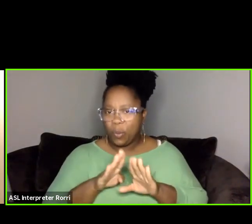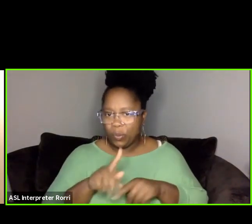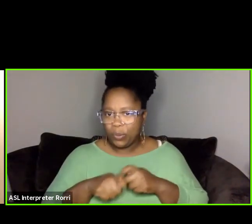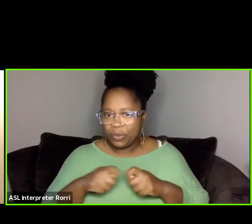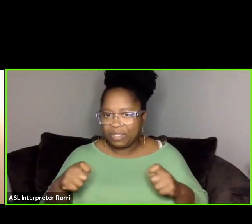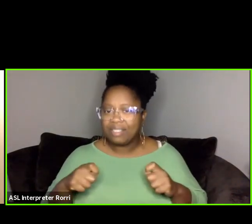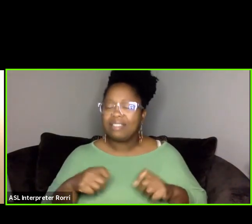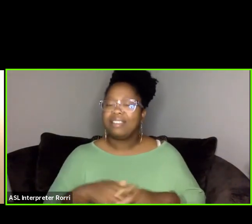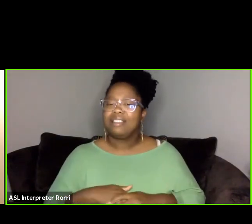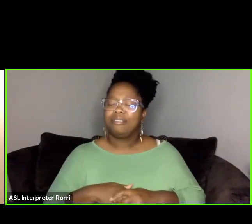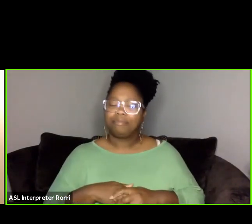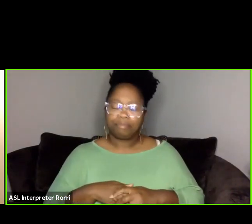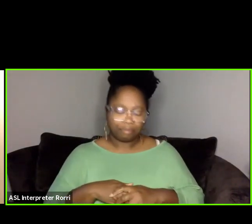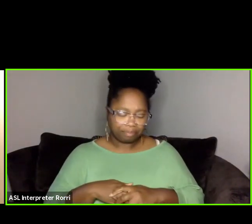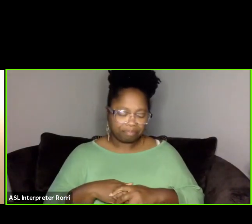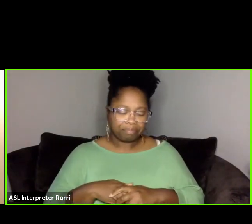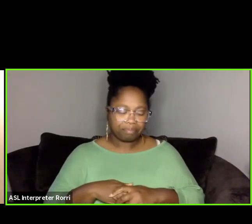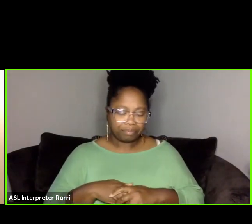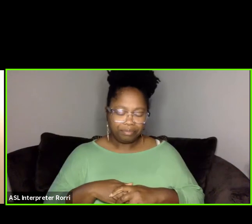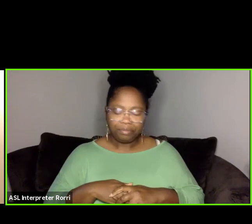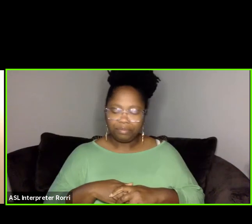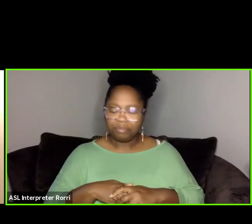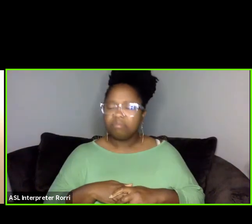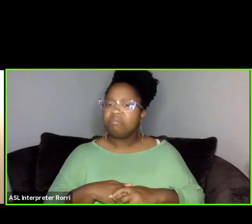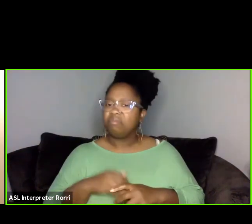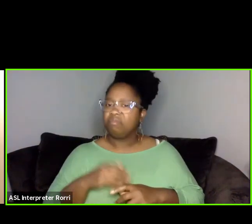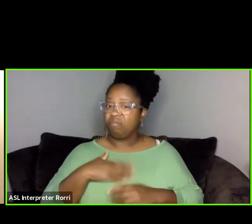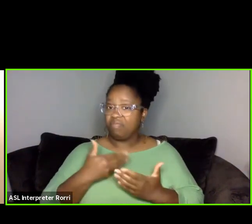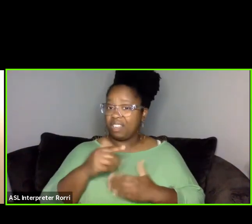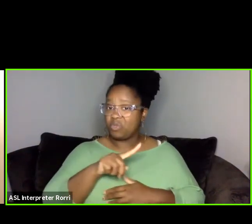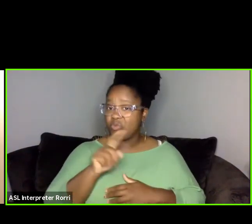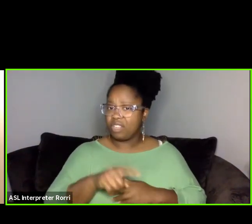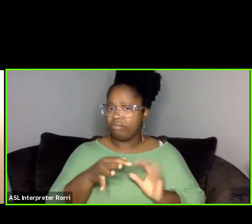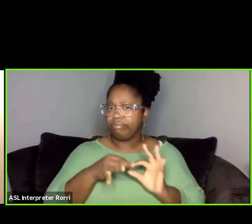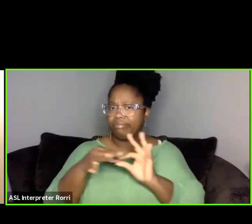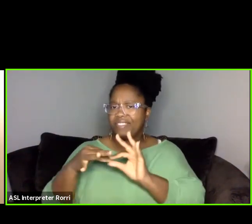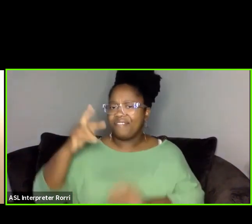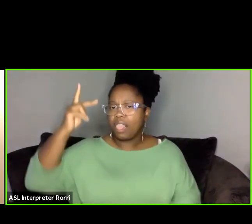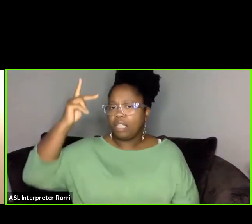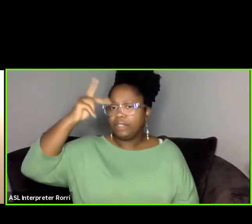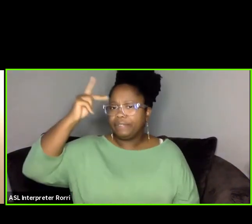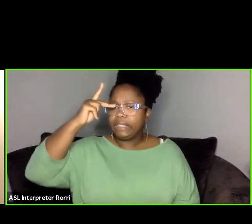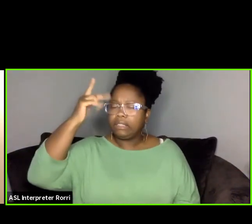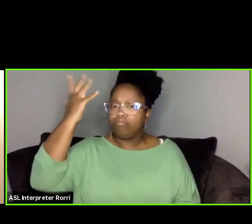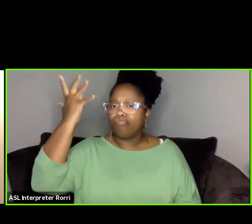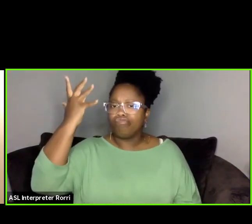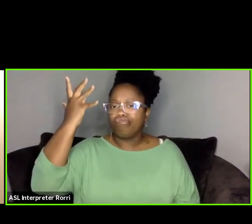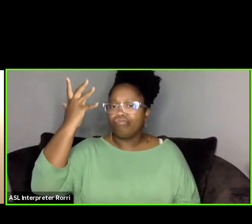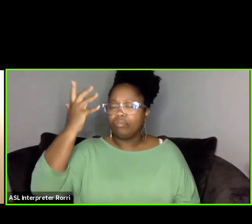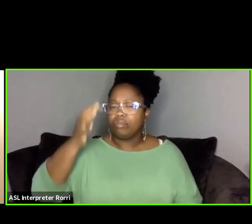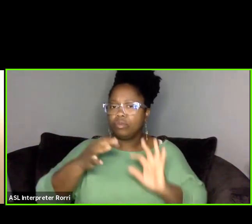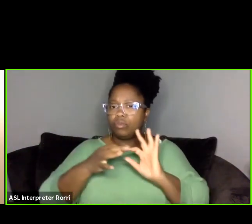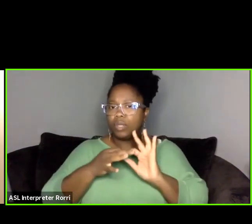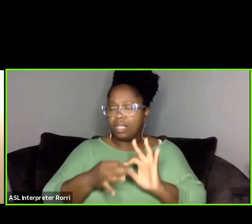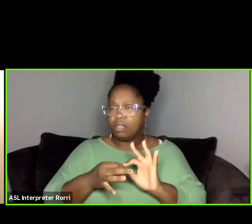And this is more of a philosophical question that I have related to, you know,